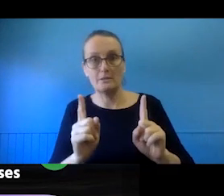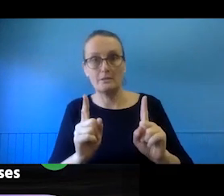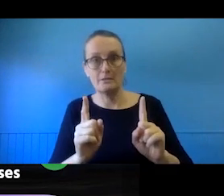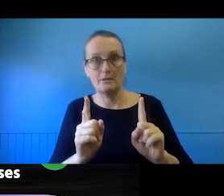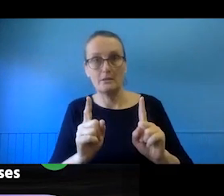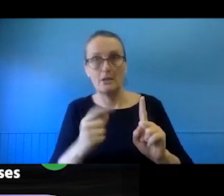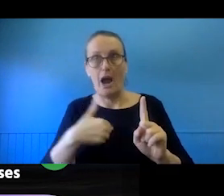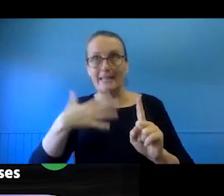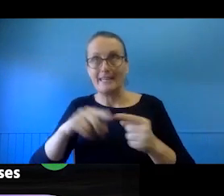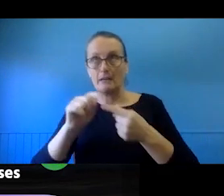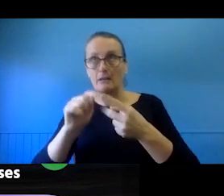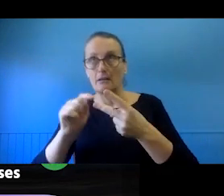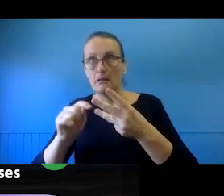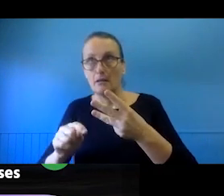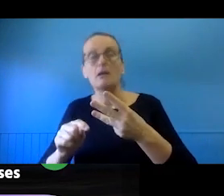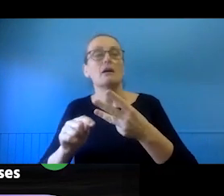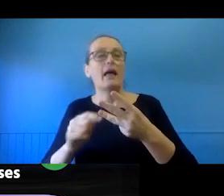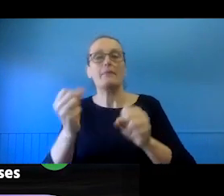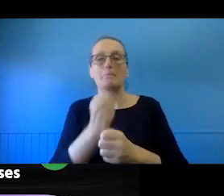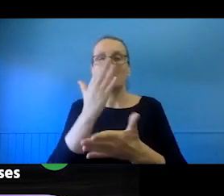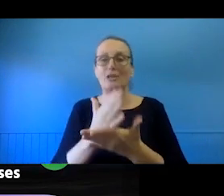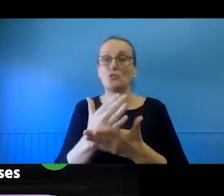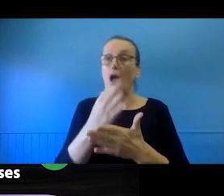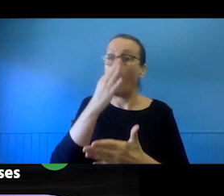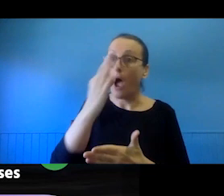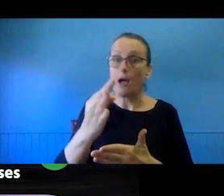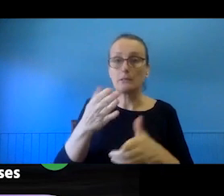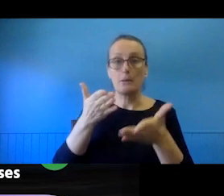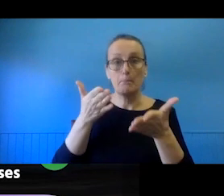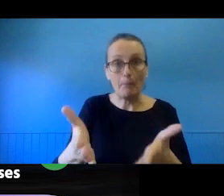getting licences in matches up with what they want to do at the other end.